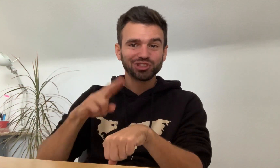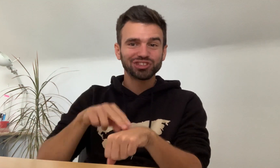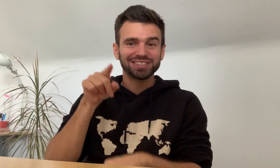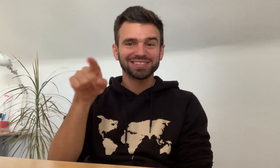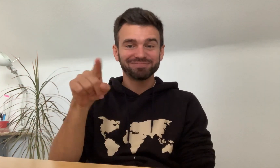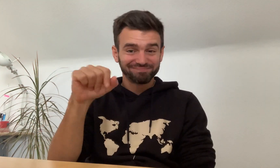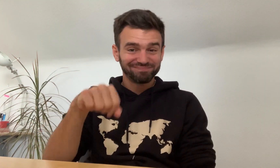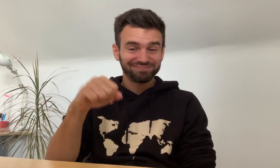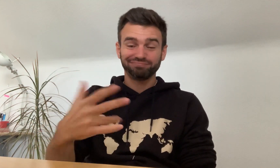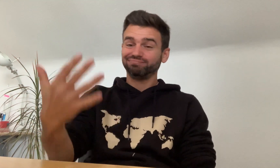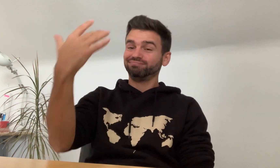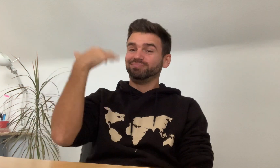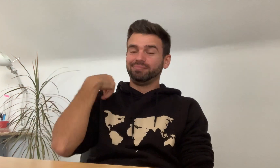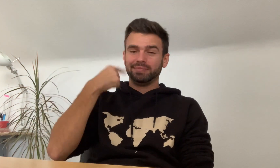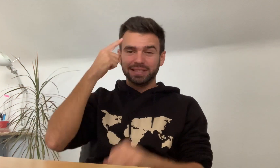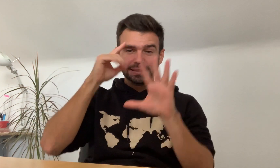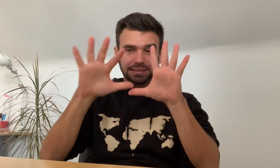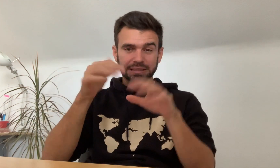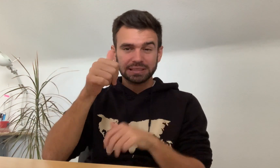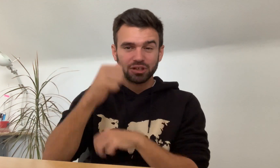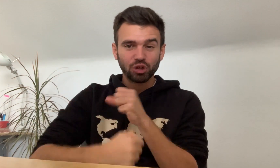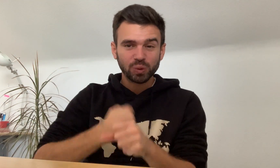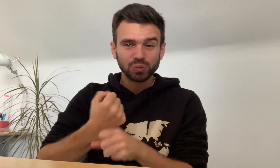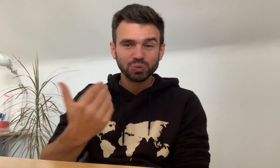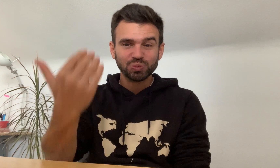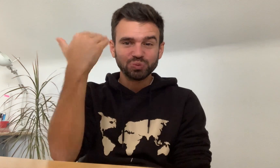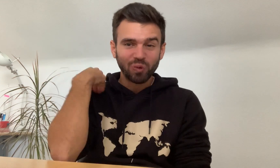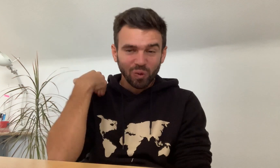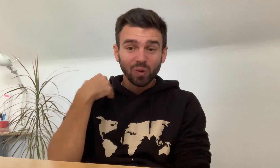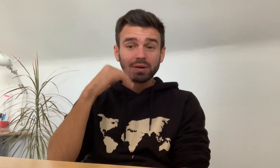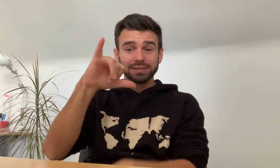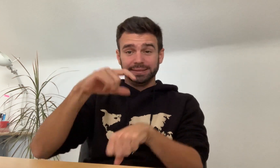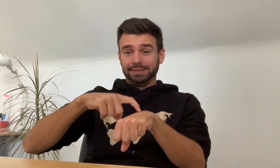from DeafNation about ten years ago.